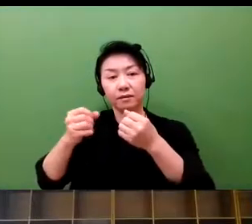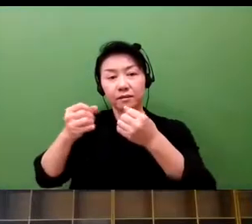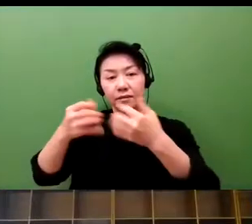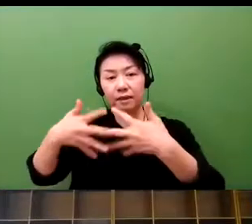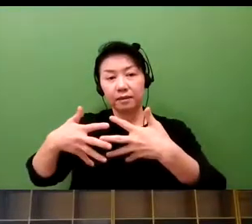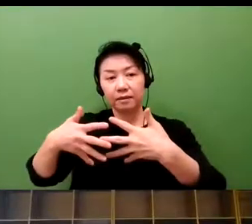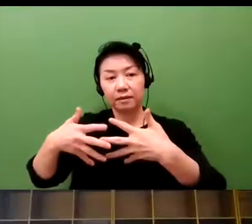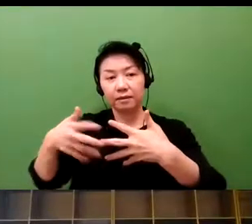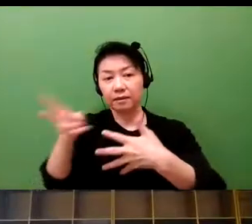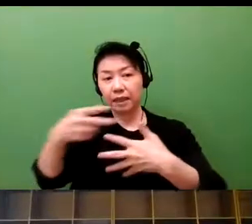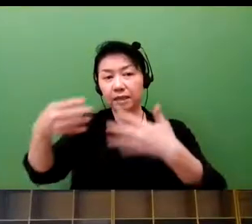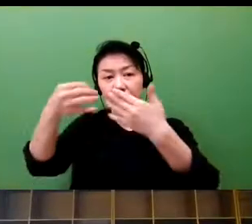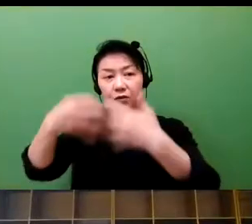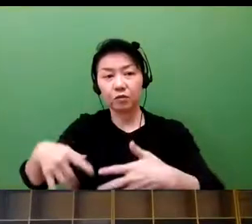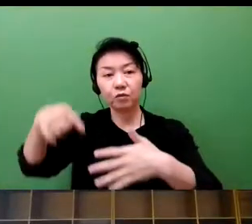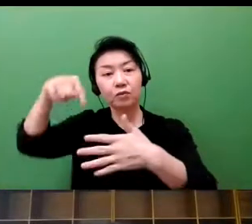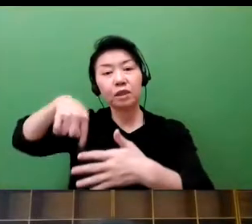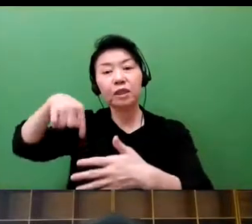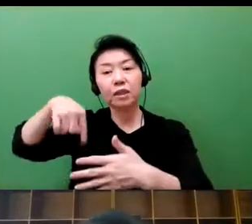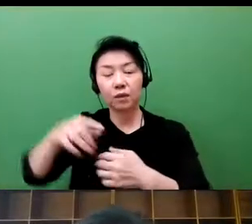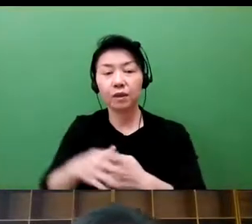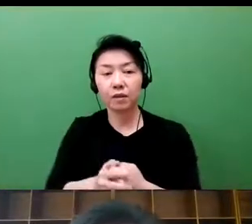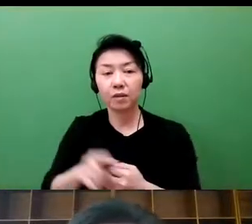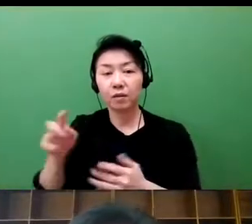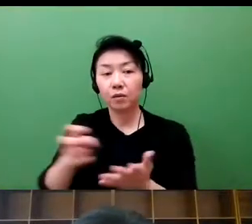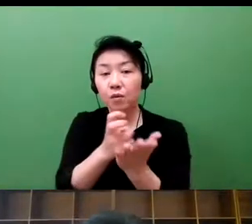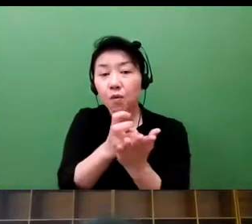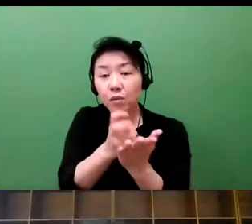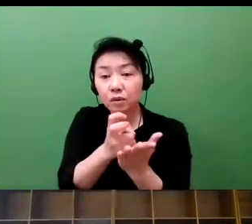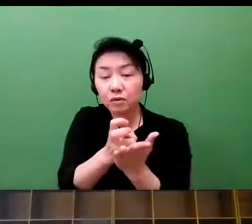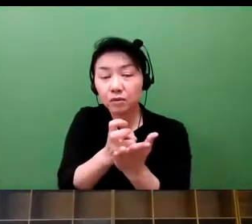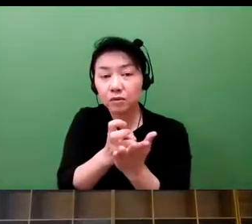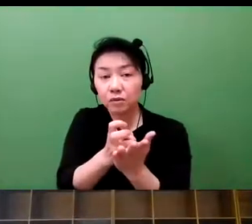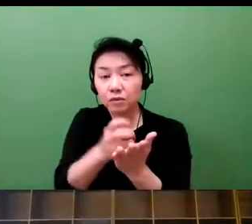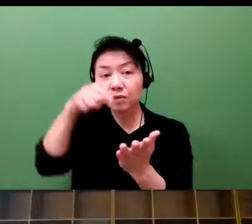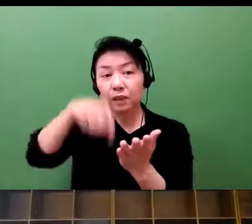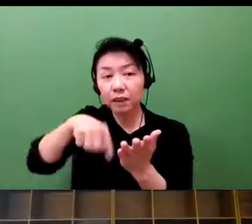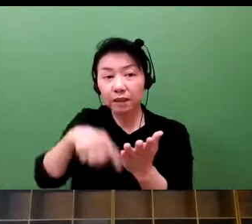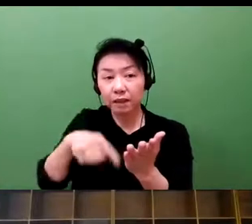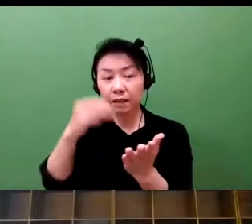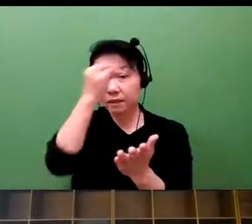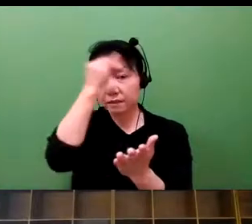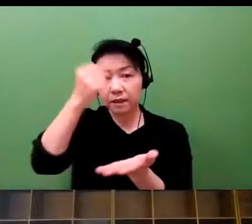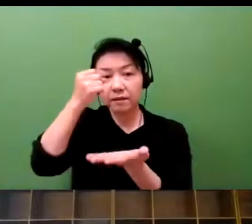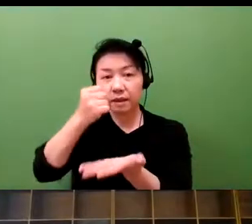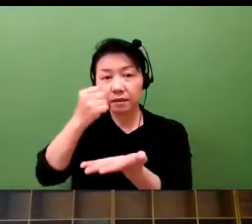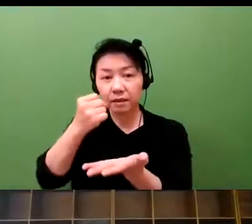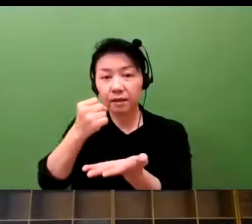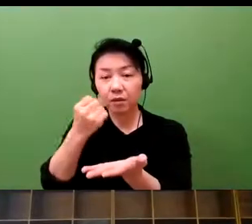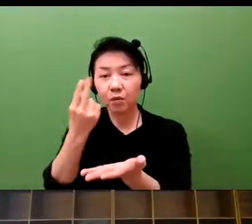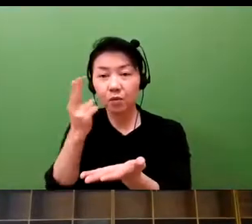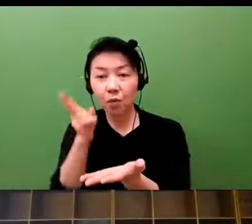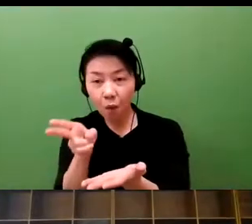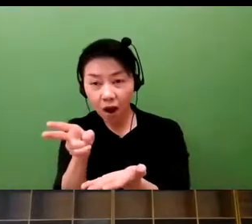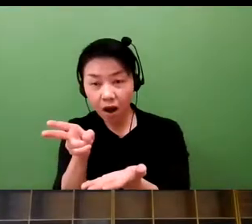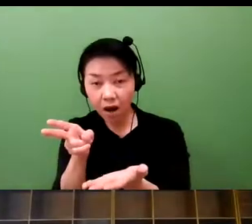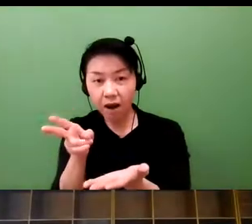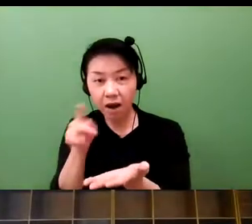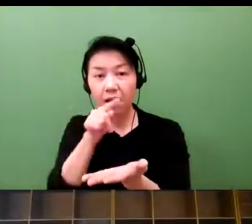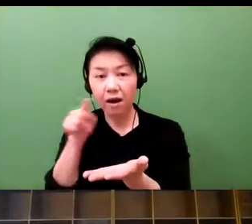We have the IP basic act, and I have quoted one line from the Article 2 of this act.